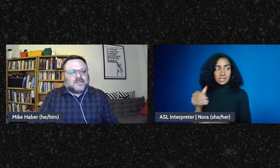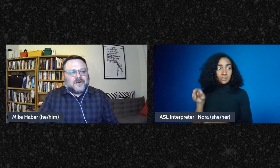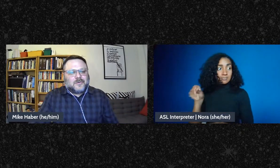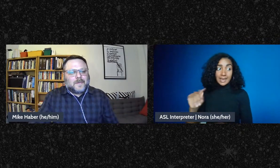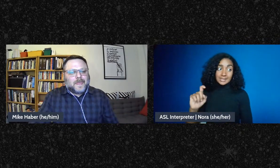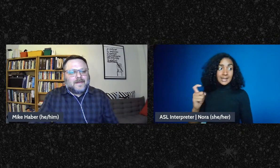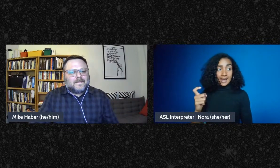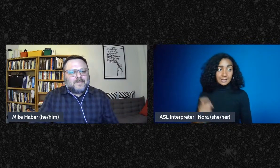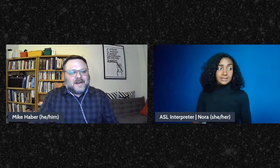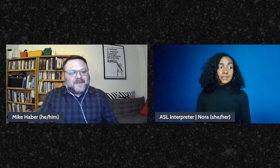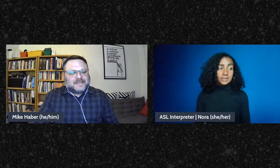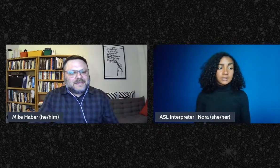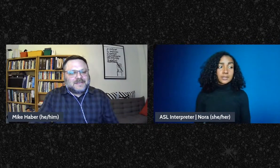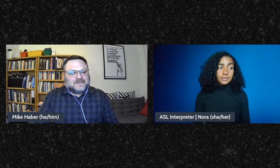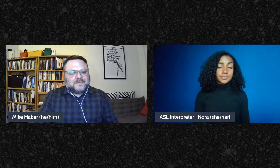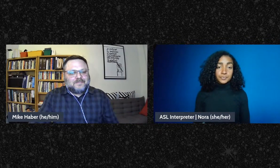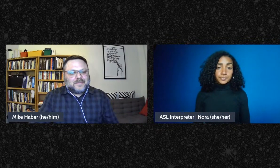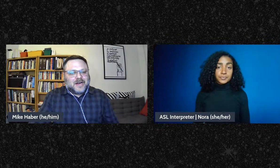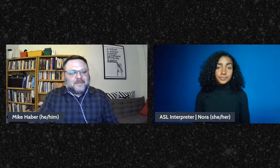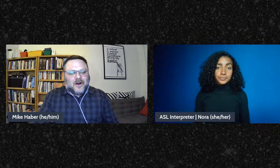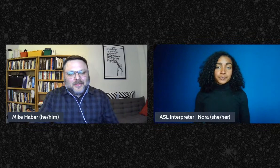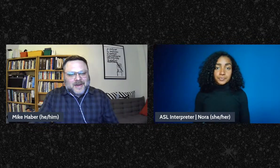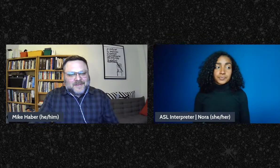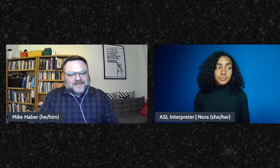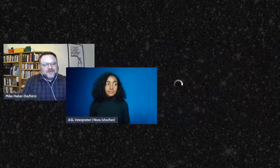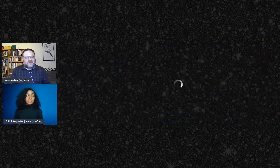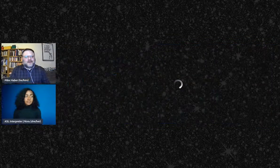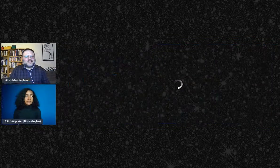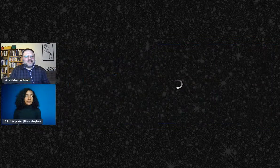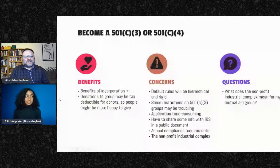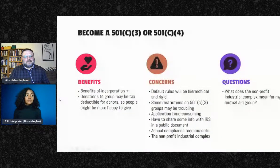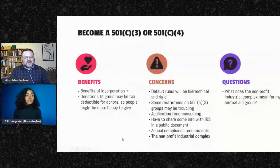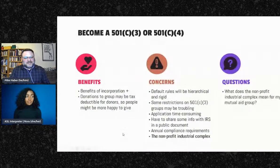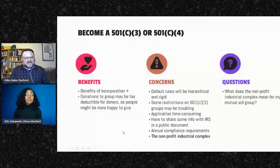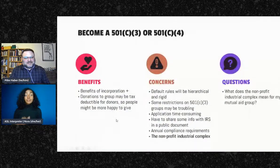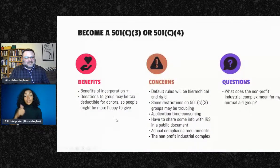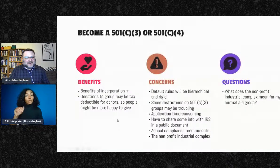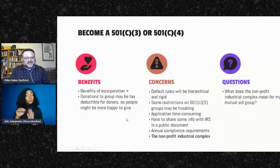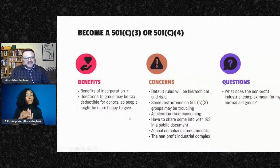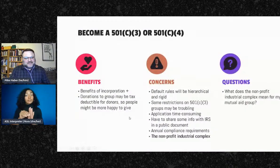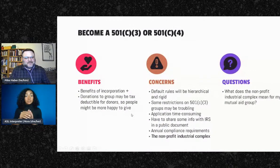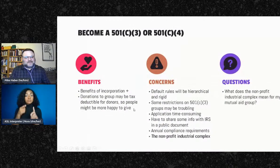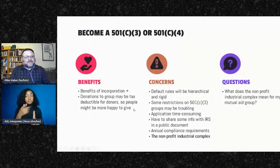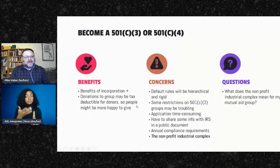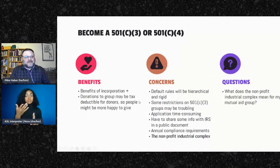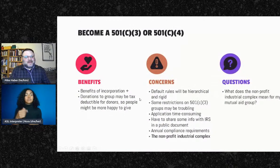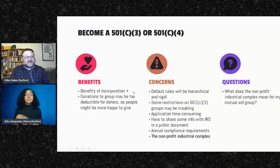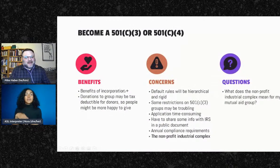So, benefits? All the benefits of incorporations, plus donations to the group may be tax